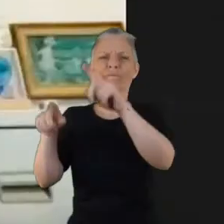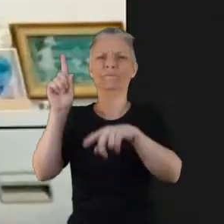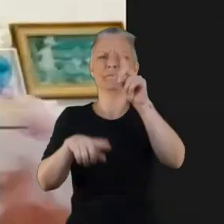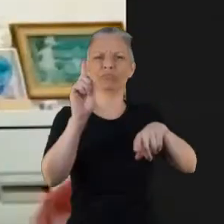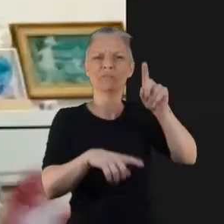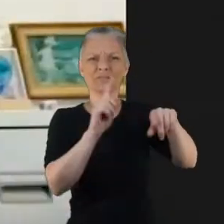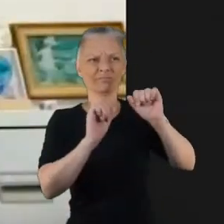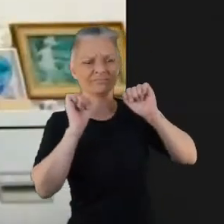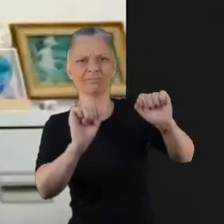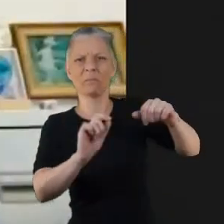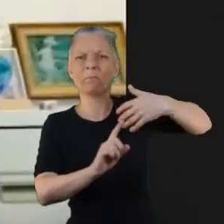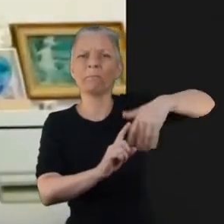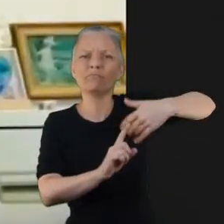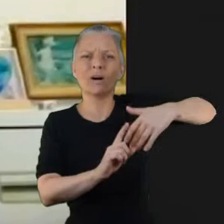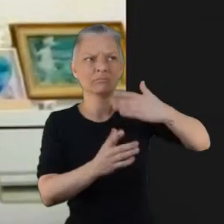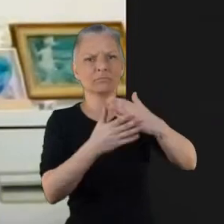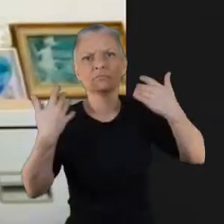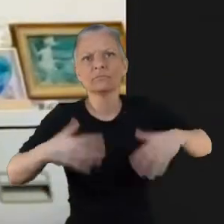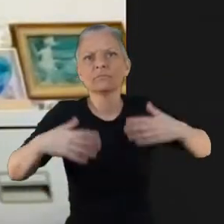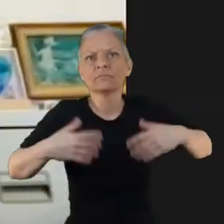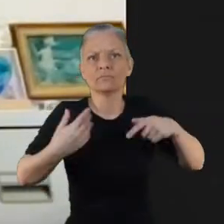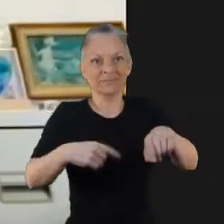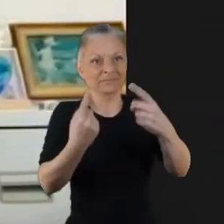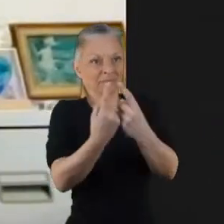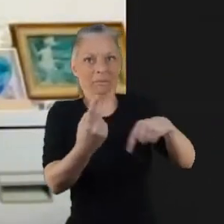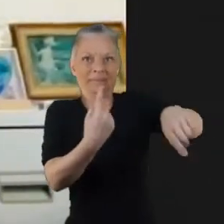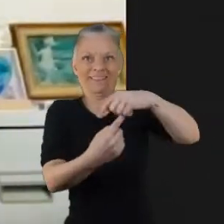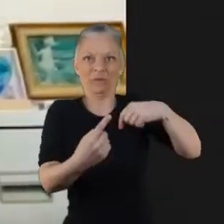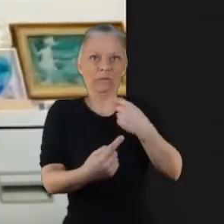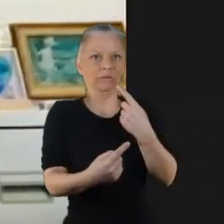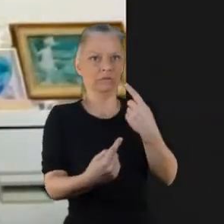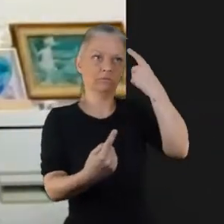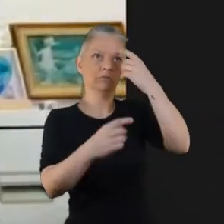The breadth of perspective that we were able to hear from was really really helpful and